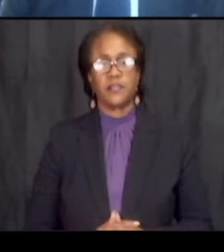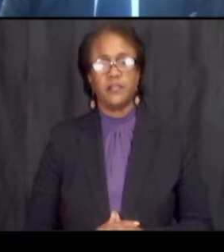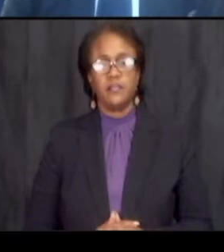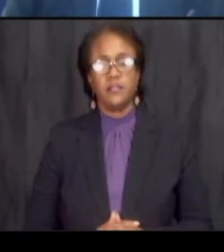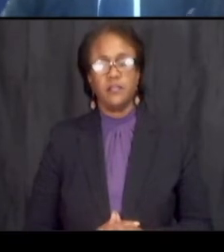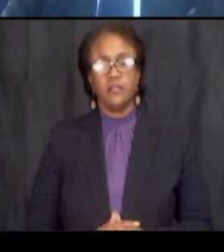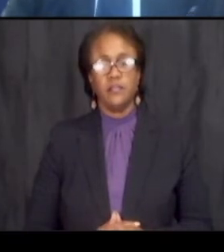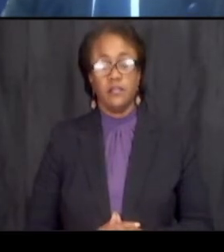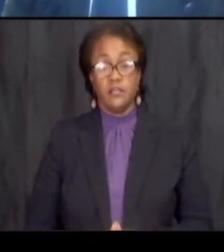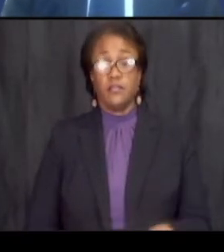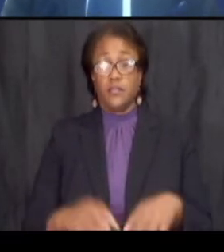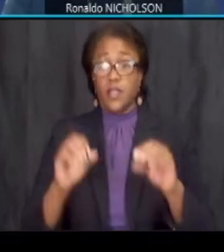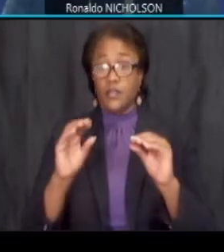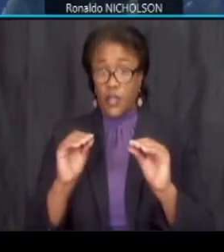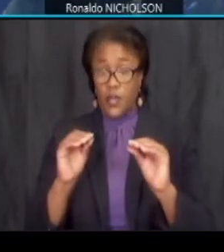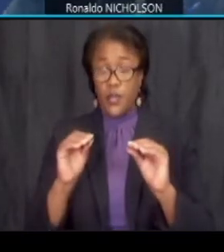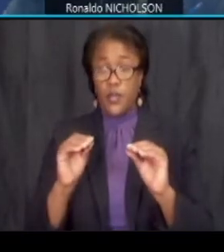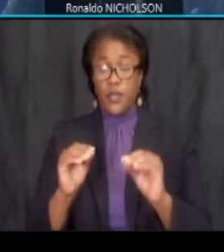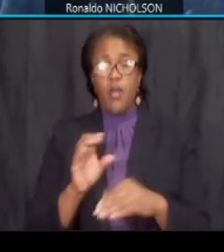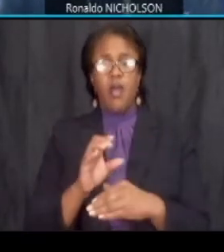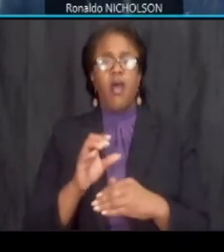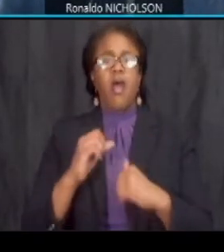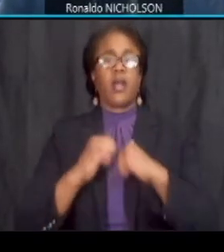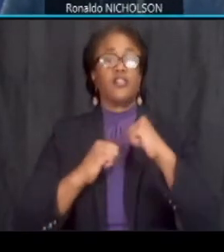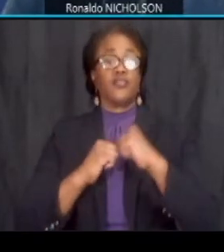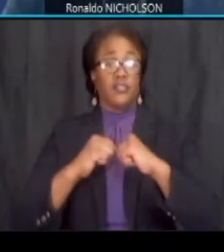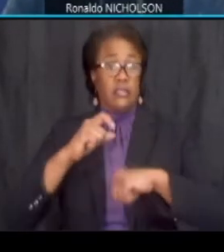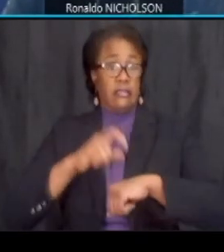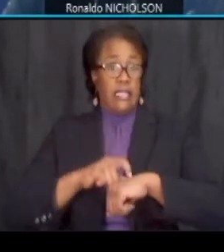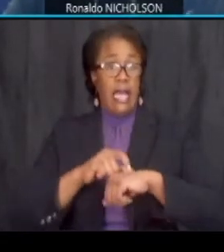so our construction timeline is is as shown again